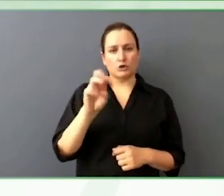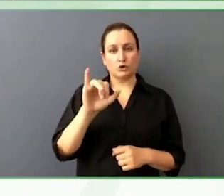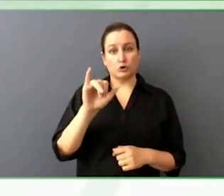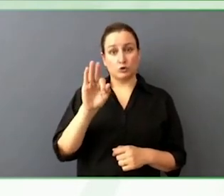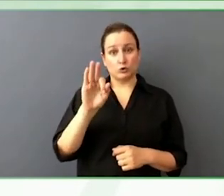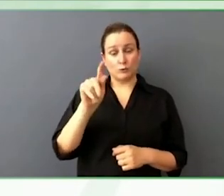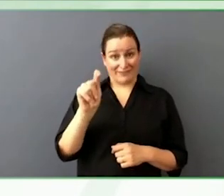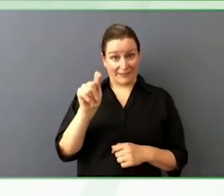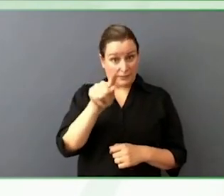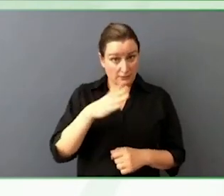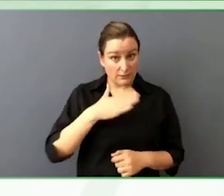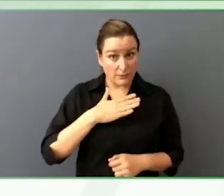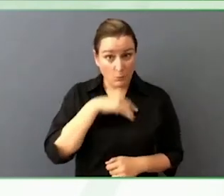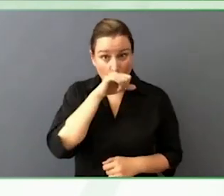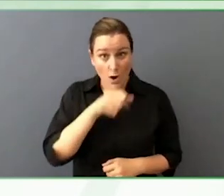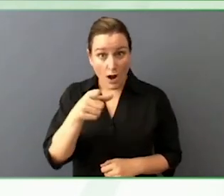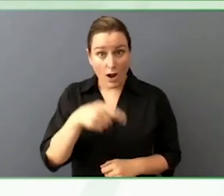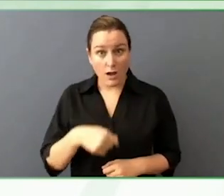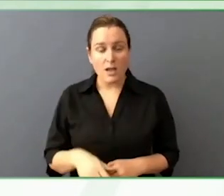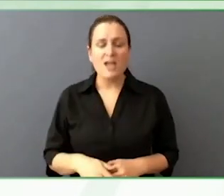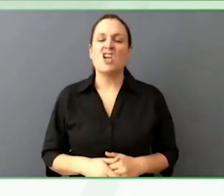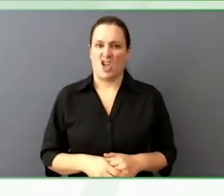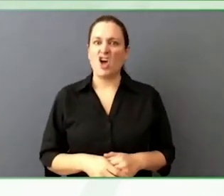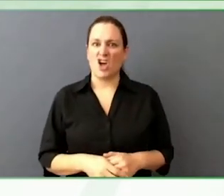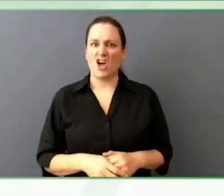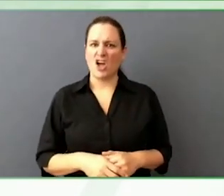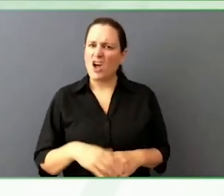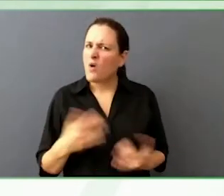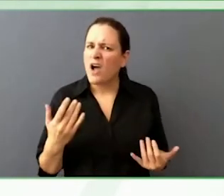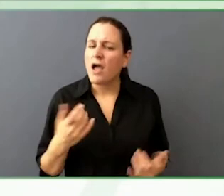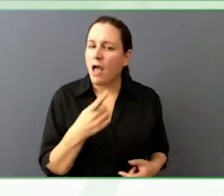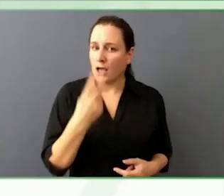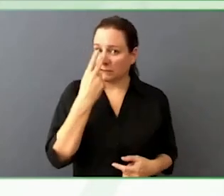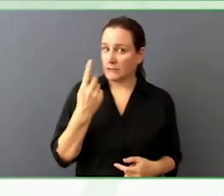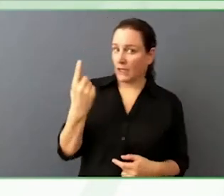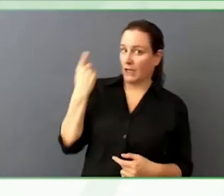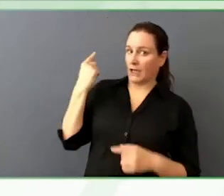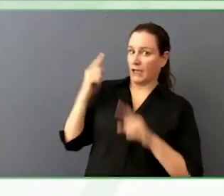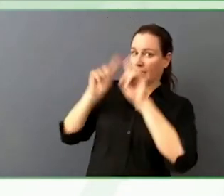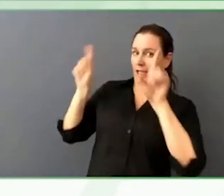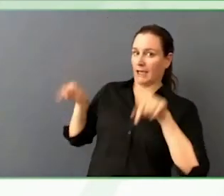I do listen to my share of Taylor Swift. Holden, have a good day.